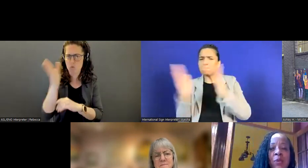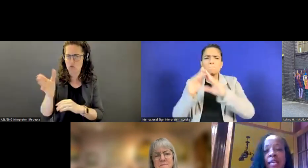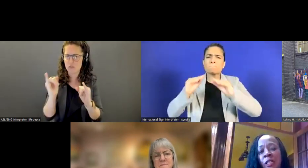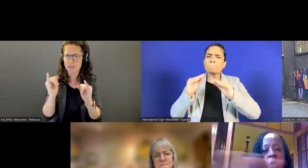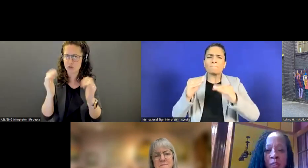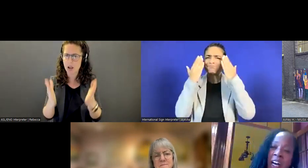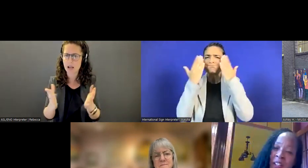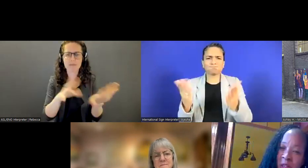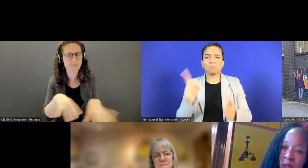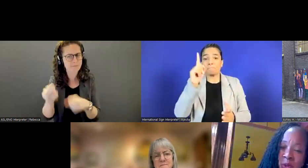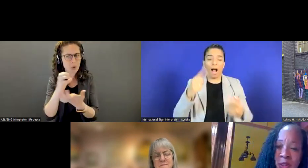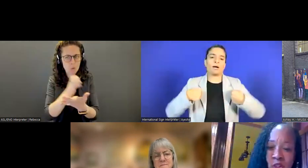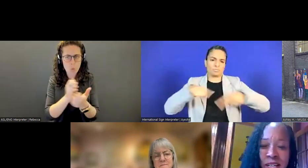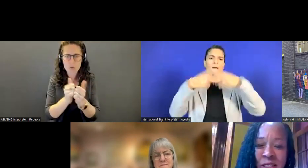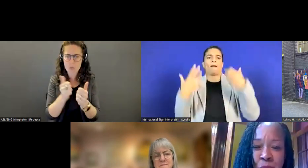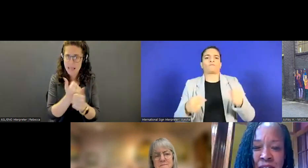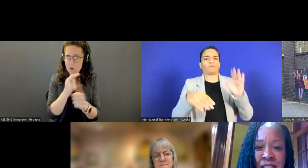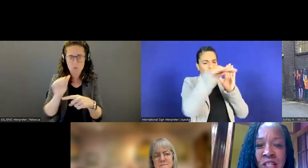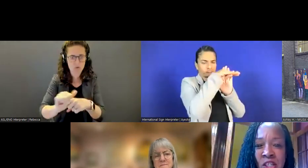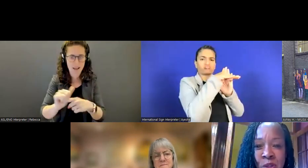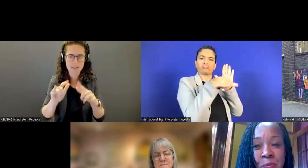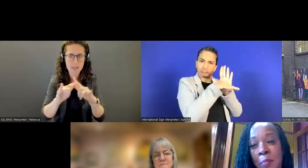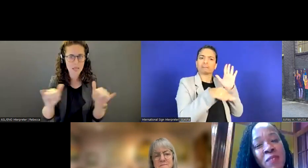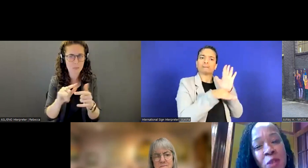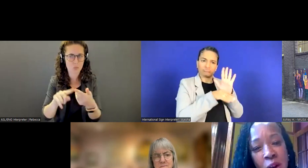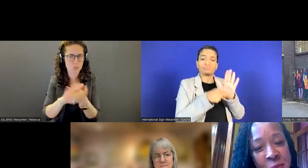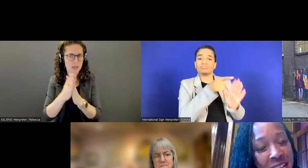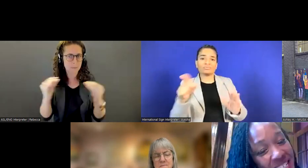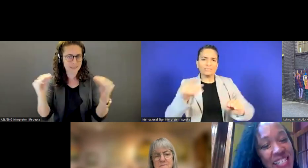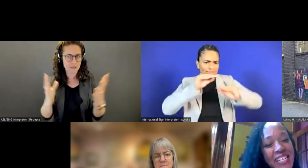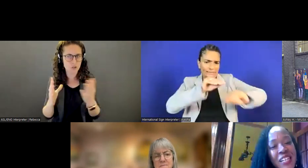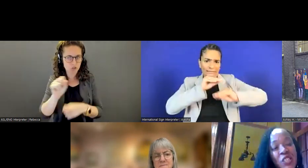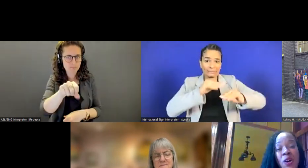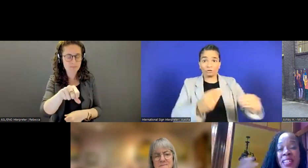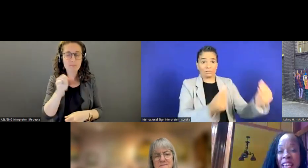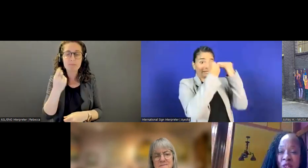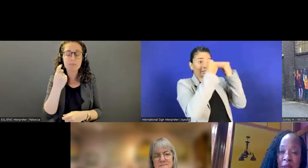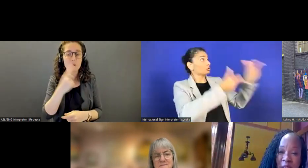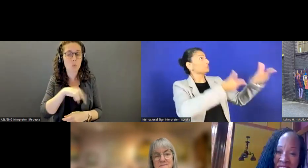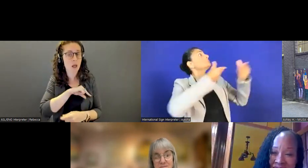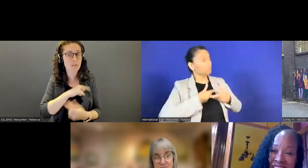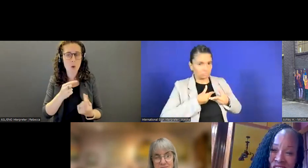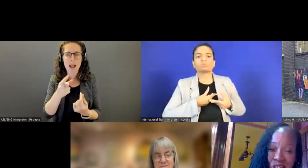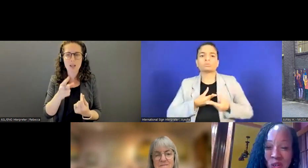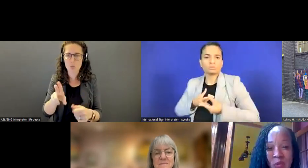That you would take along with the other folks who are training to be teachers. The main requirement is that you are a native speaker of English.